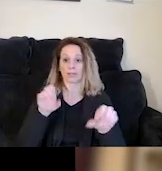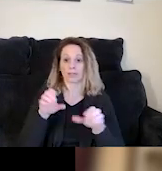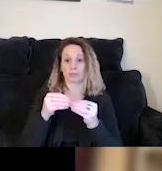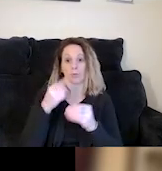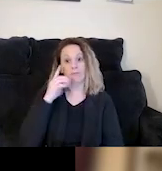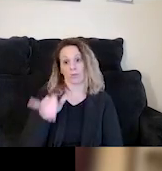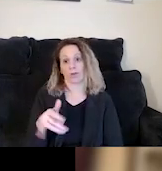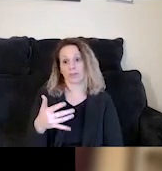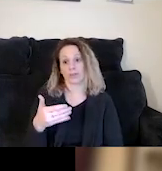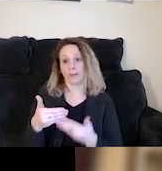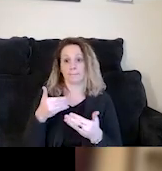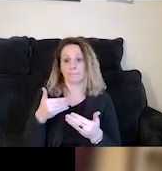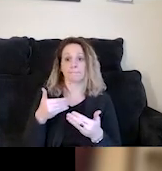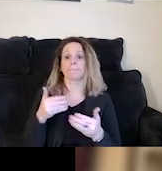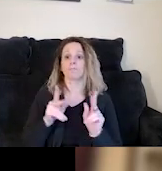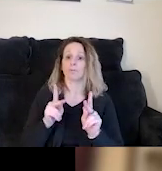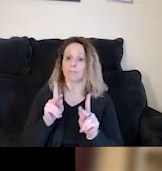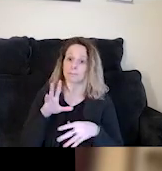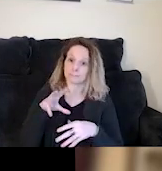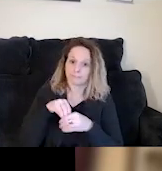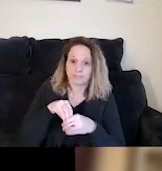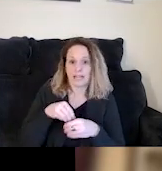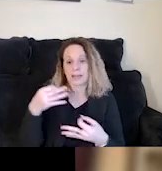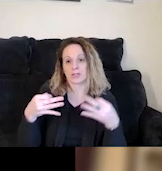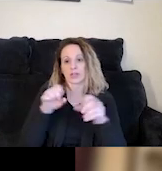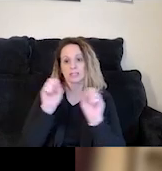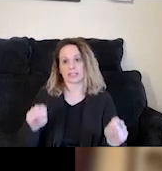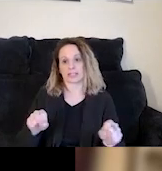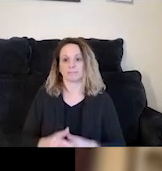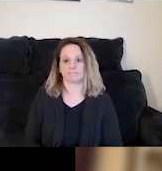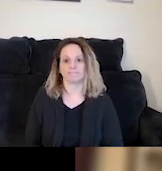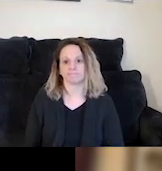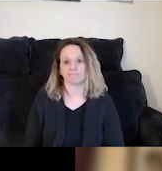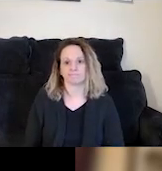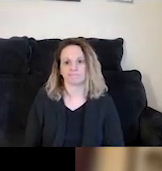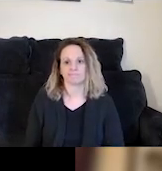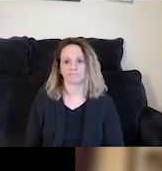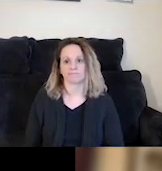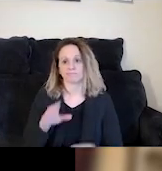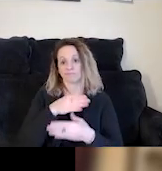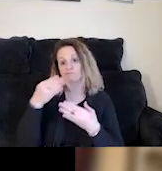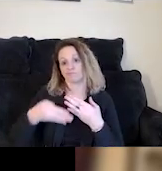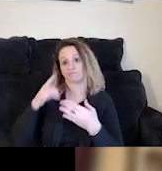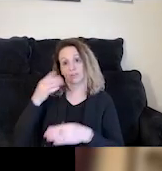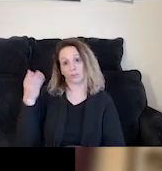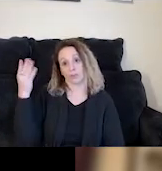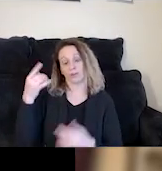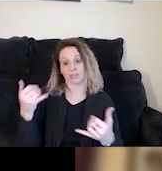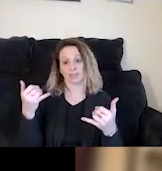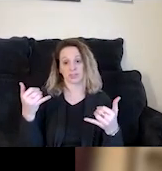before people have gotten too entangled into justice systems to begin with. That concludes our presentation today.